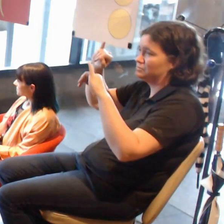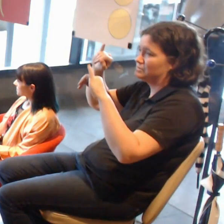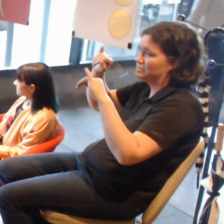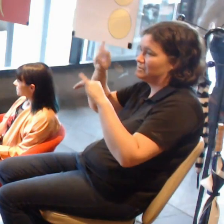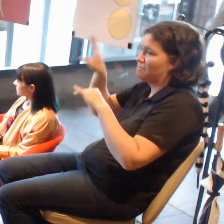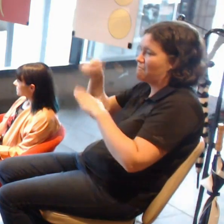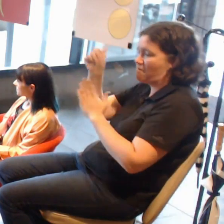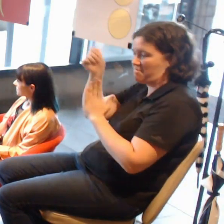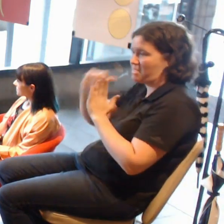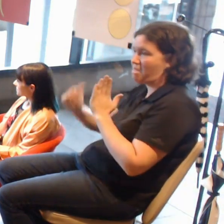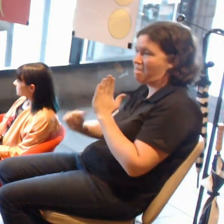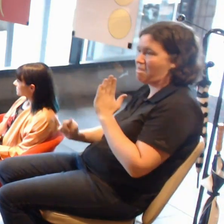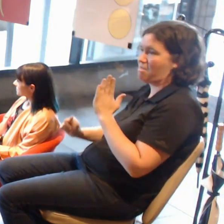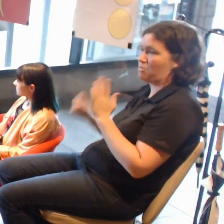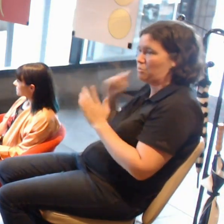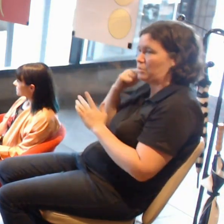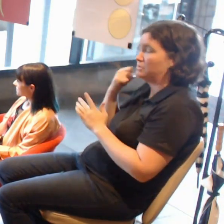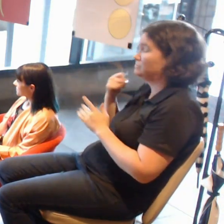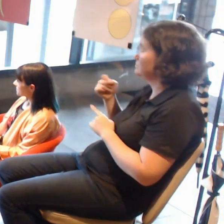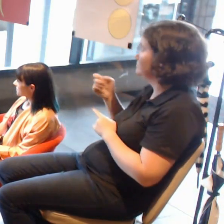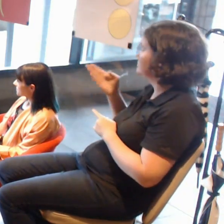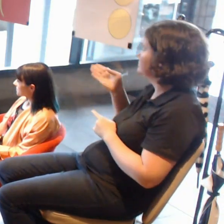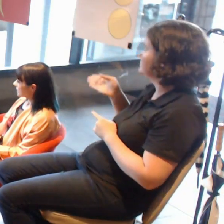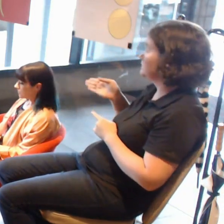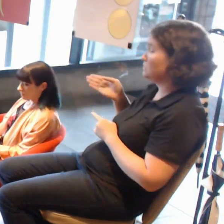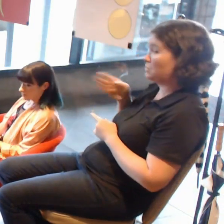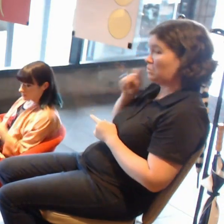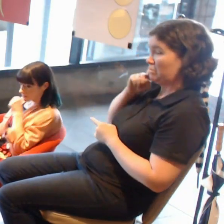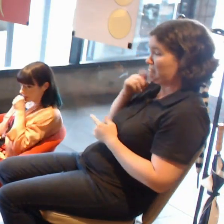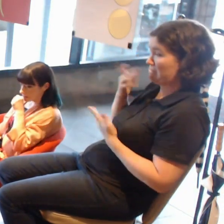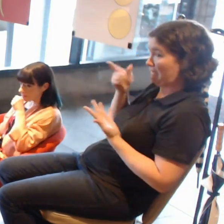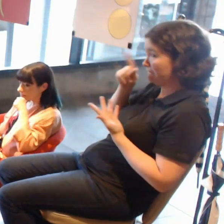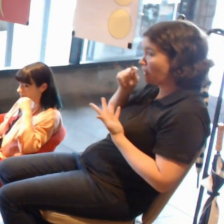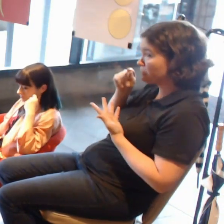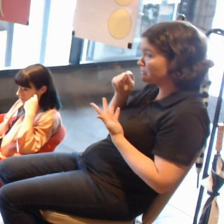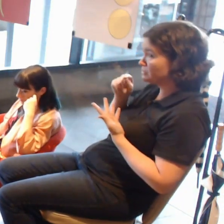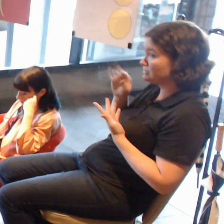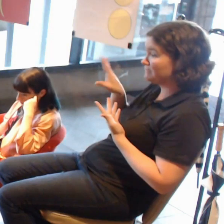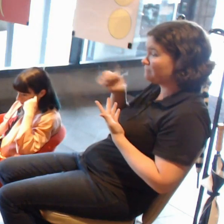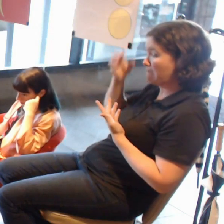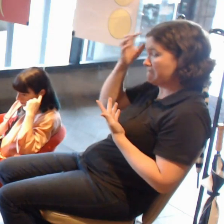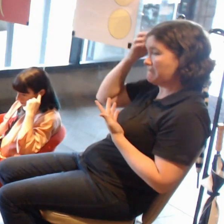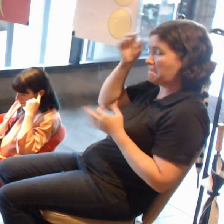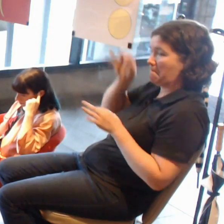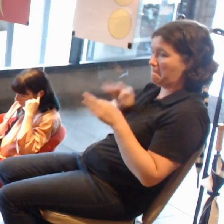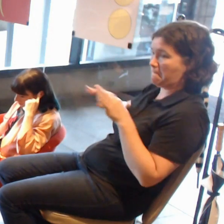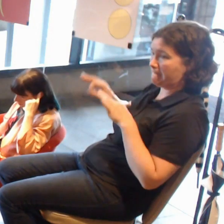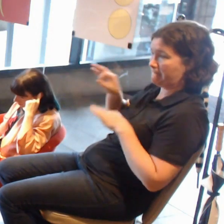From a neuroscience perspective, I think that possibility is really interesting